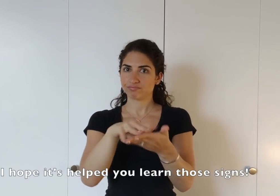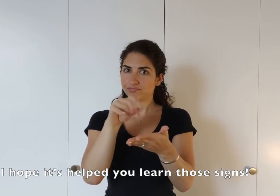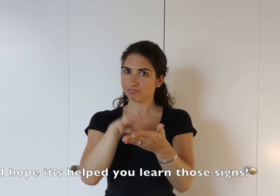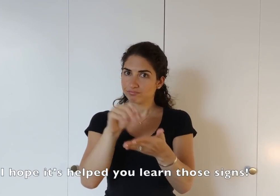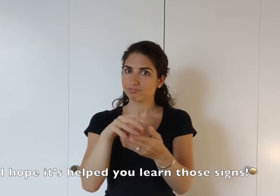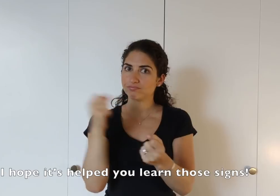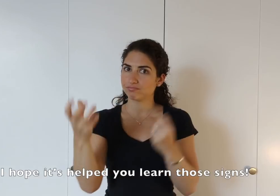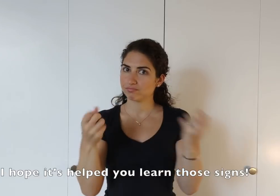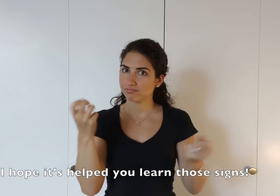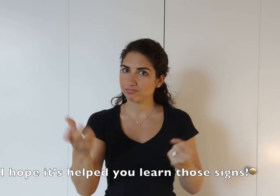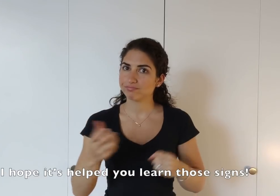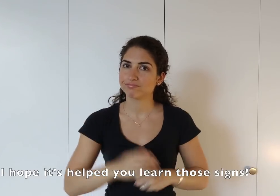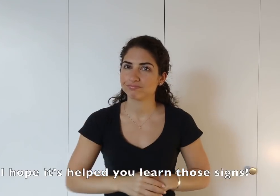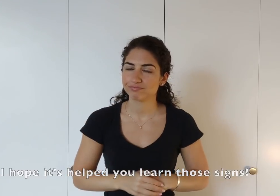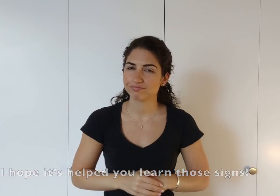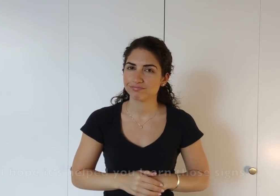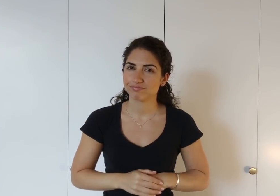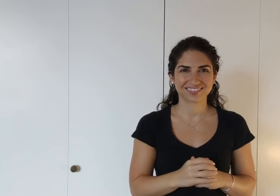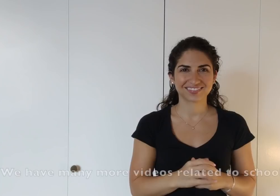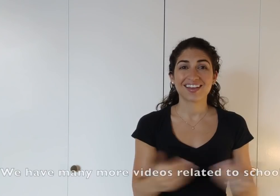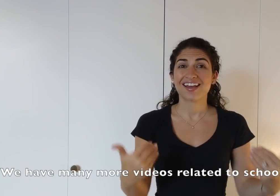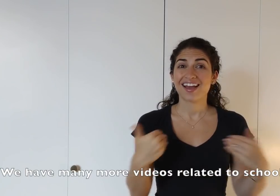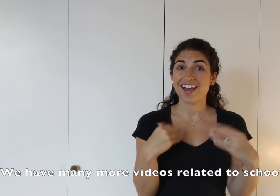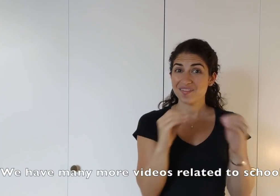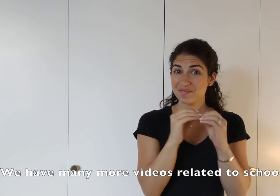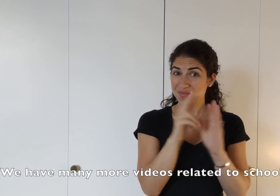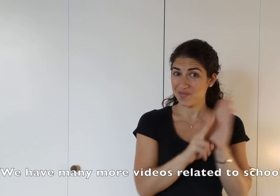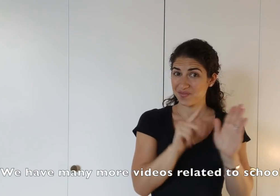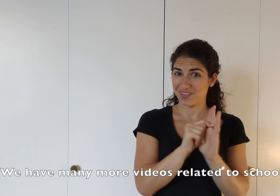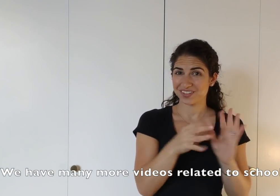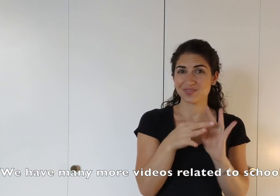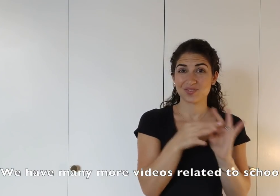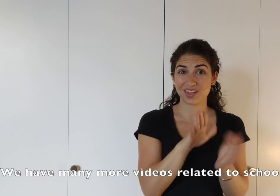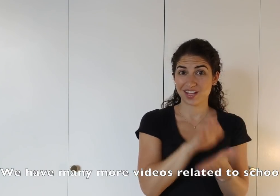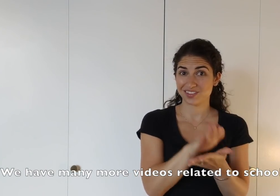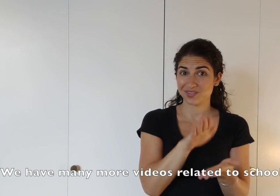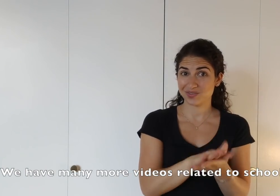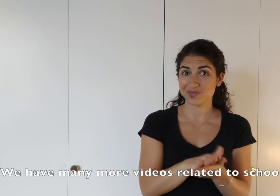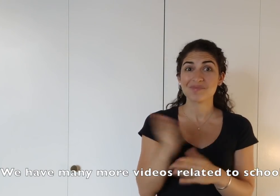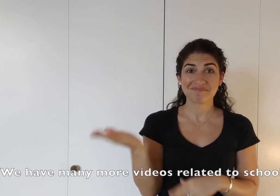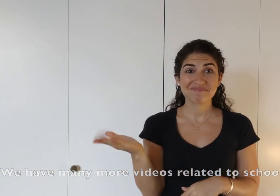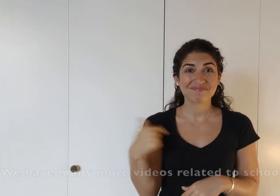that it's helped you learn those signs. we have many more videos related to school